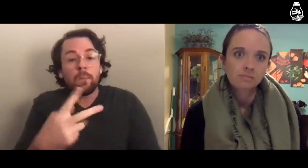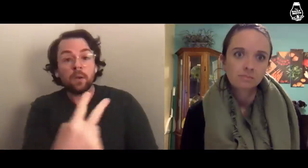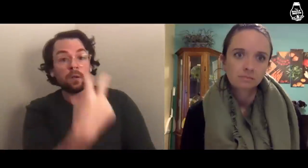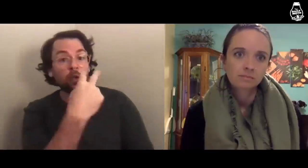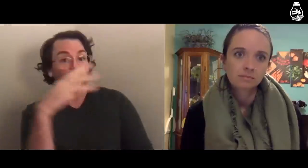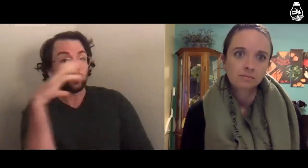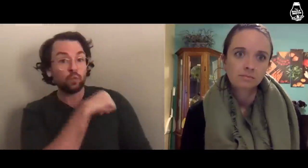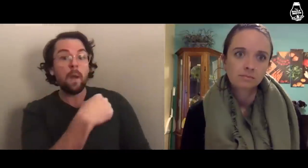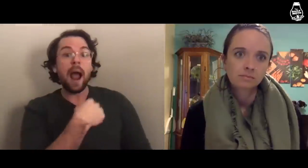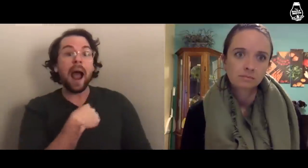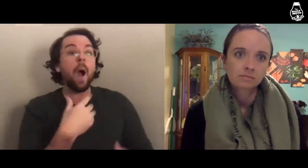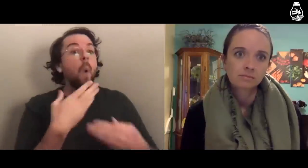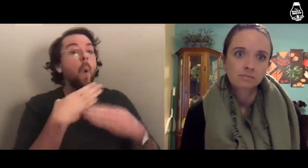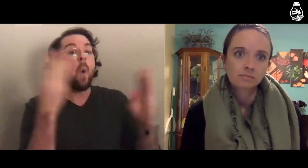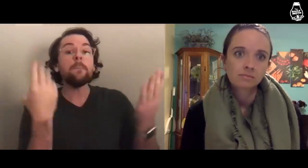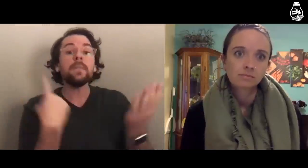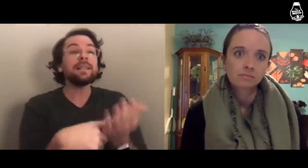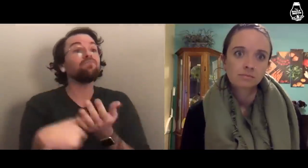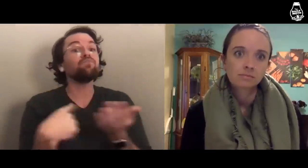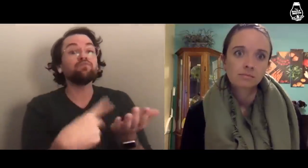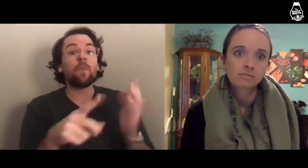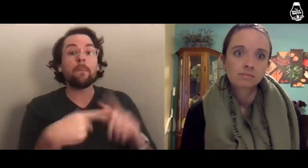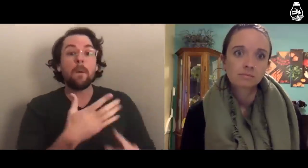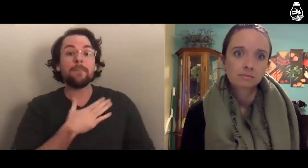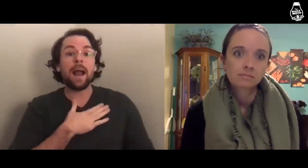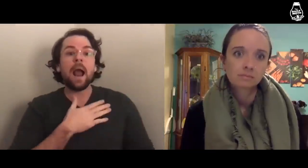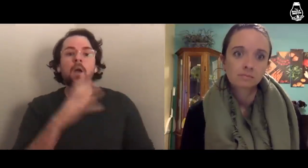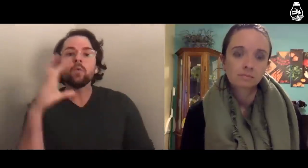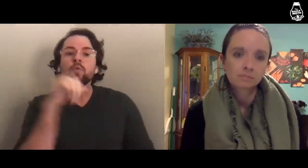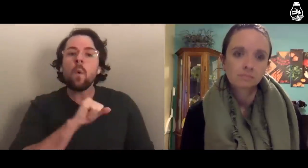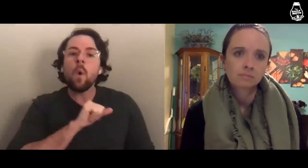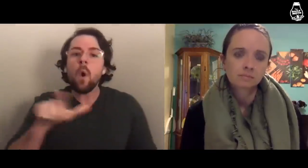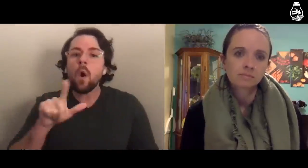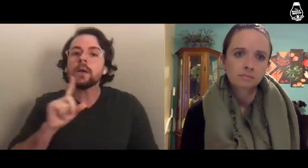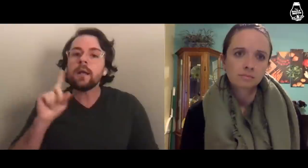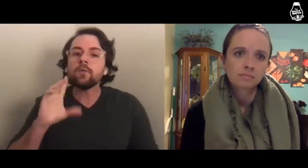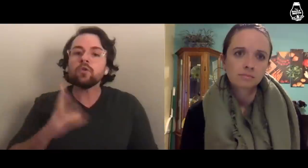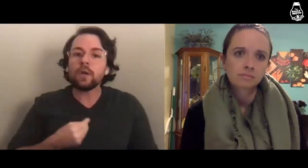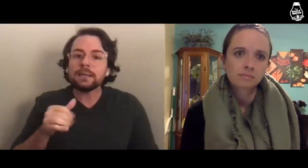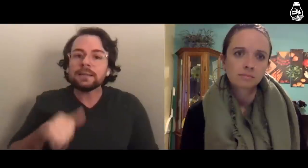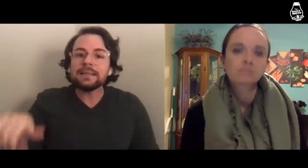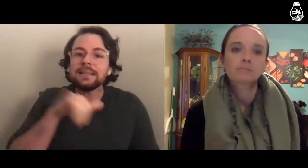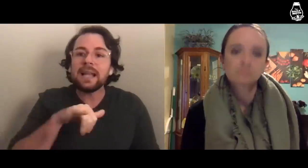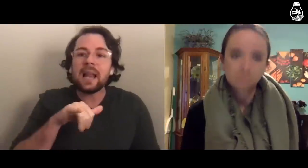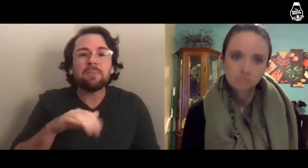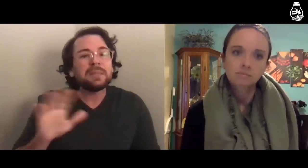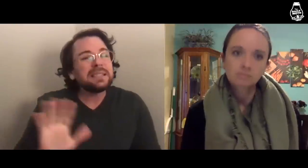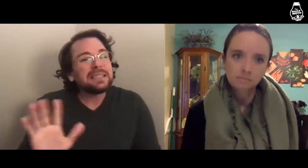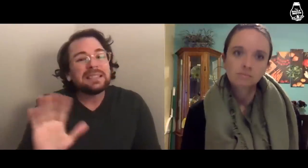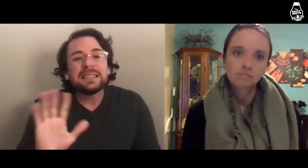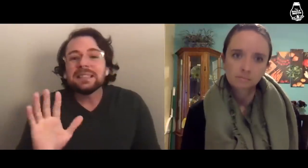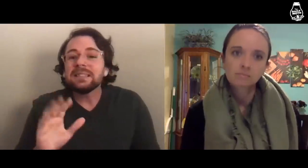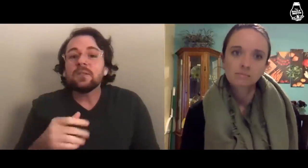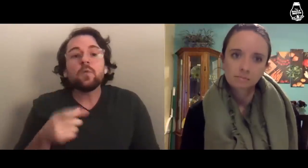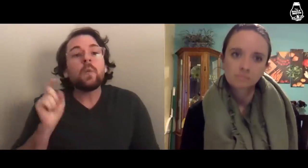People might assume that because I’m open about mine that all Deaf trans people are the same way. That’s not true.